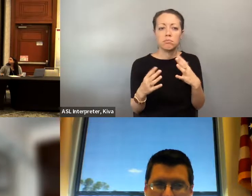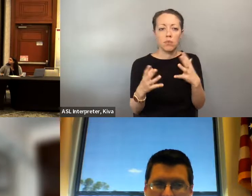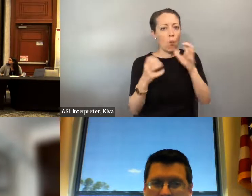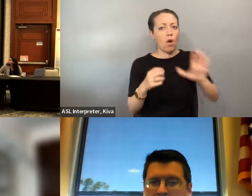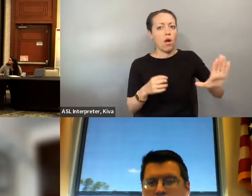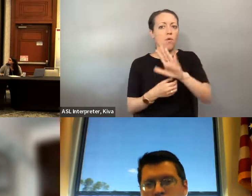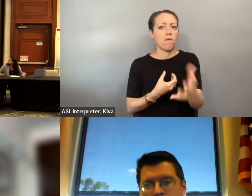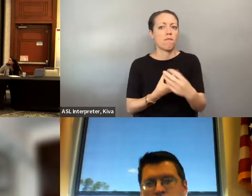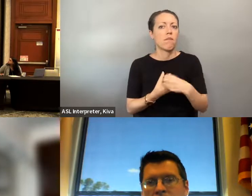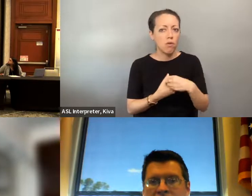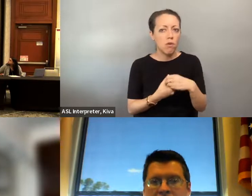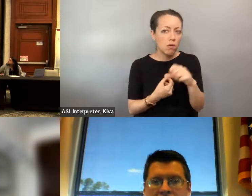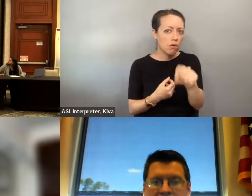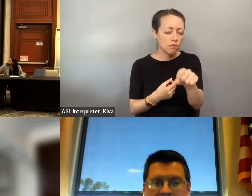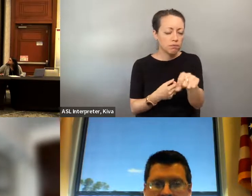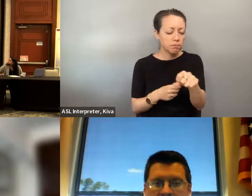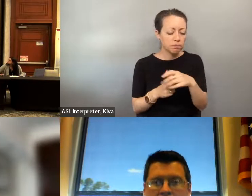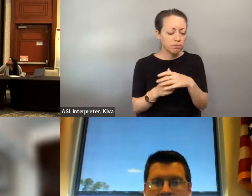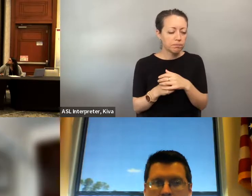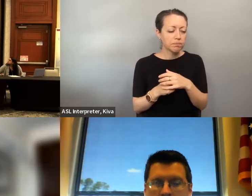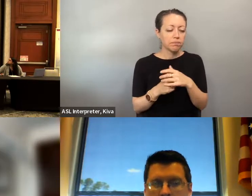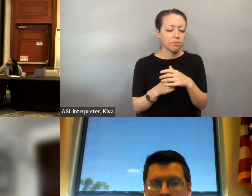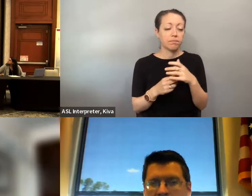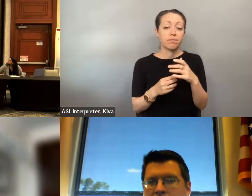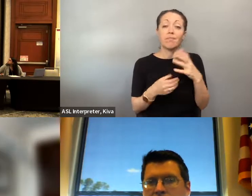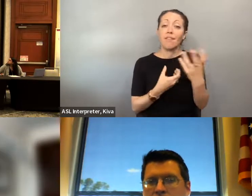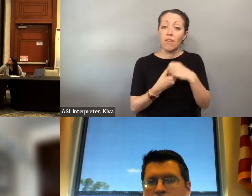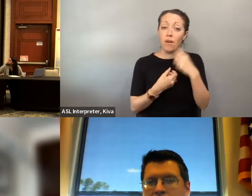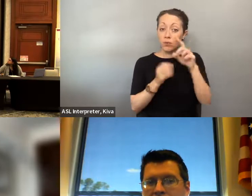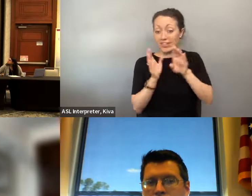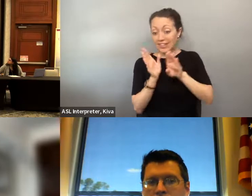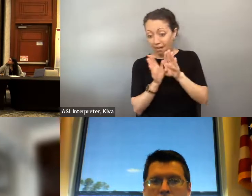make our services based on what information we have. And